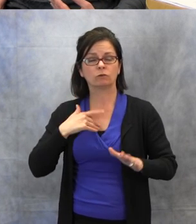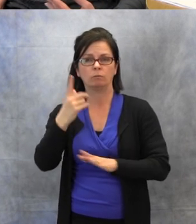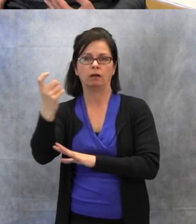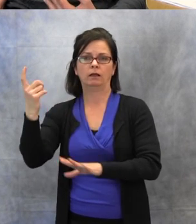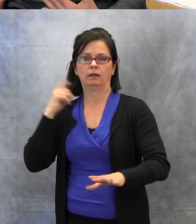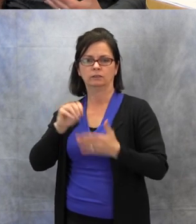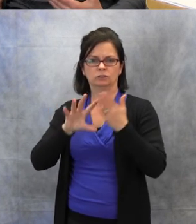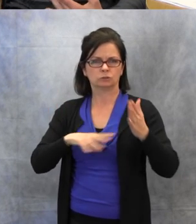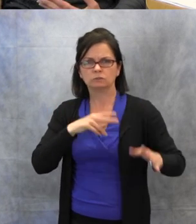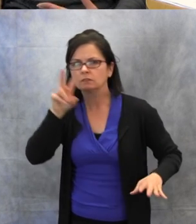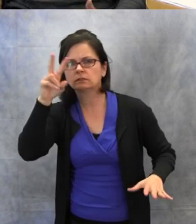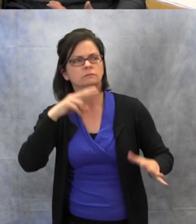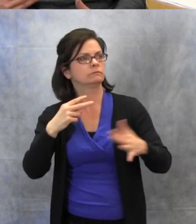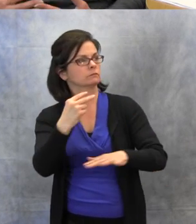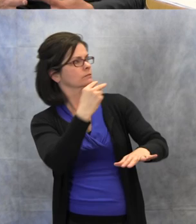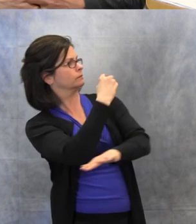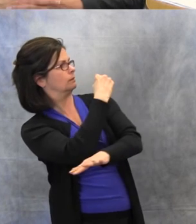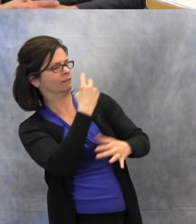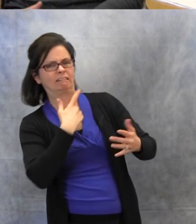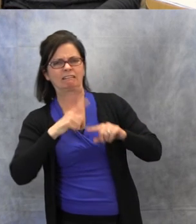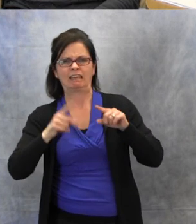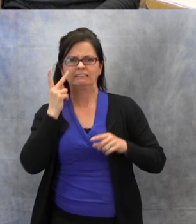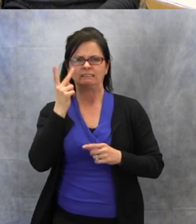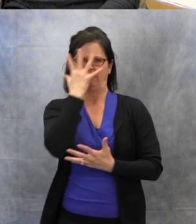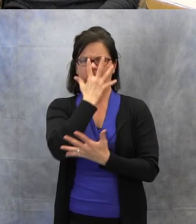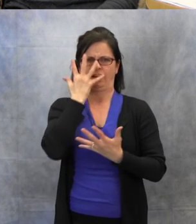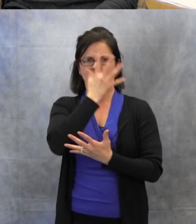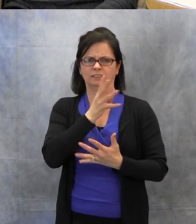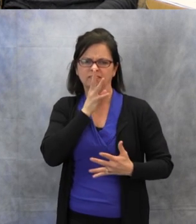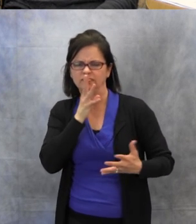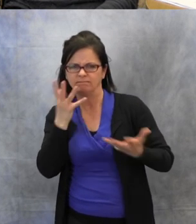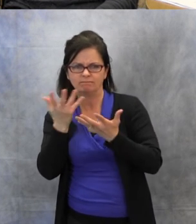to see the face of the instructor, if they start talking